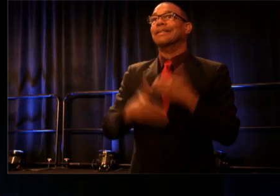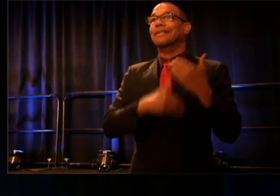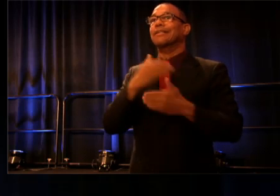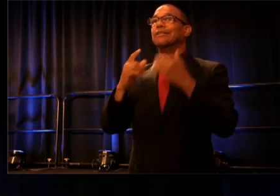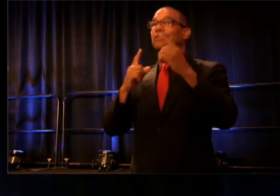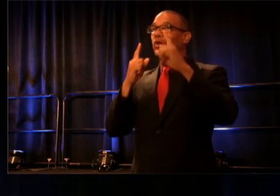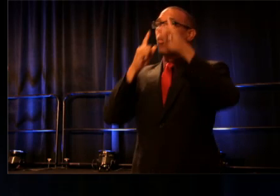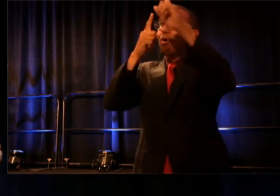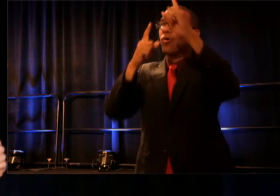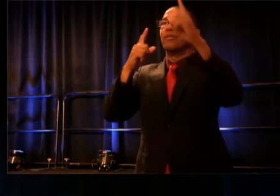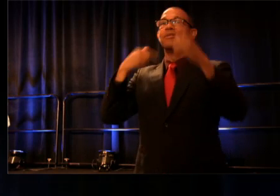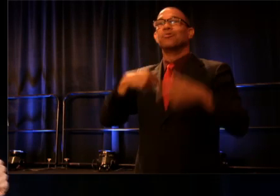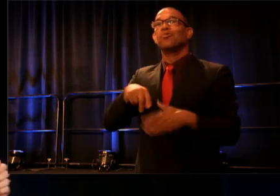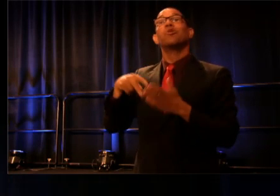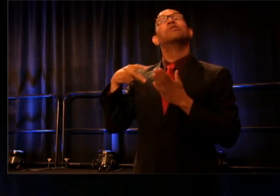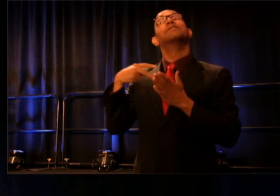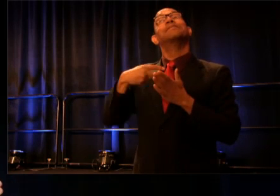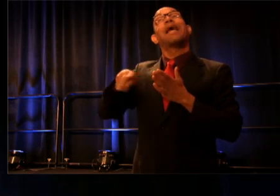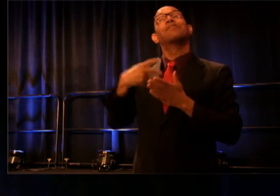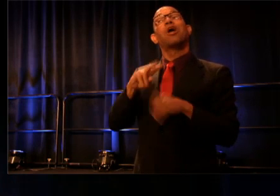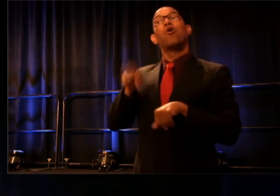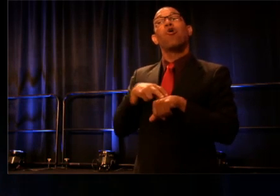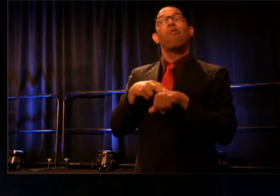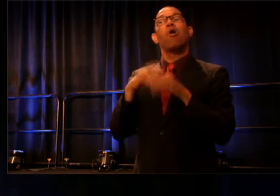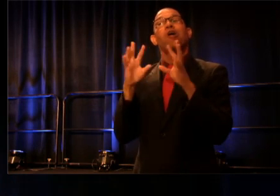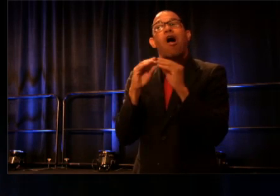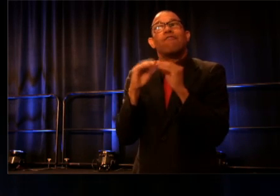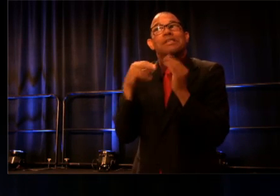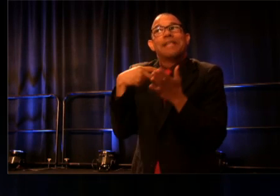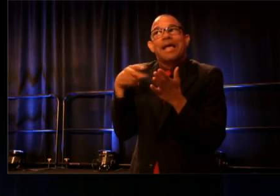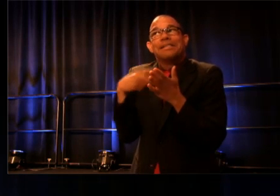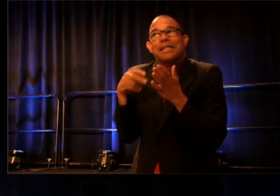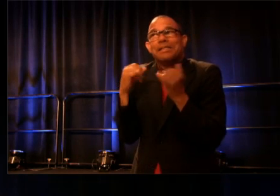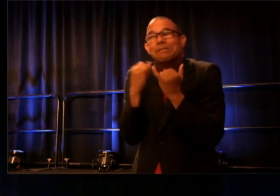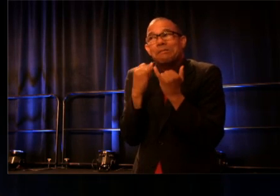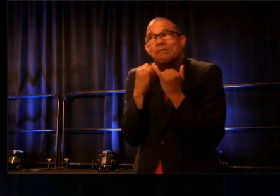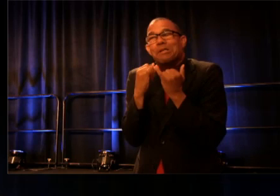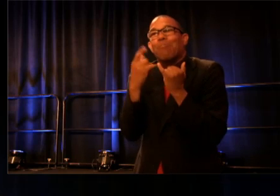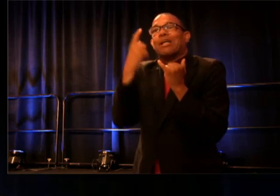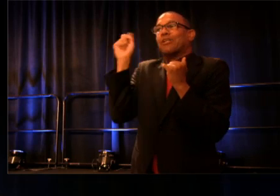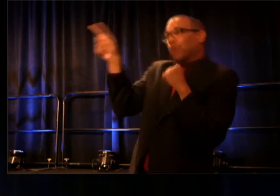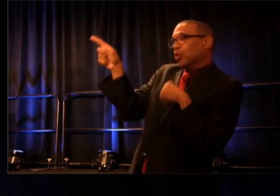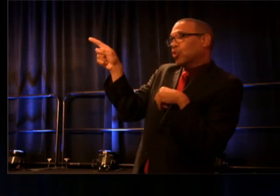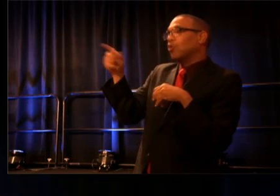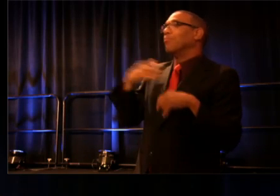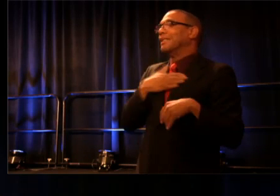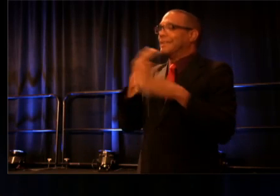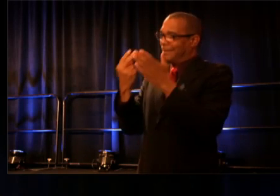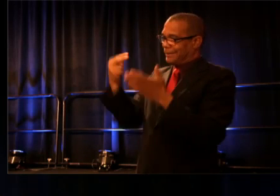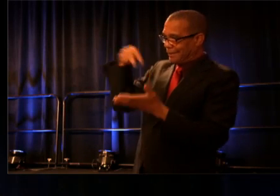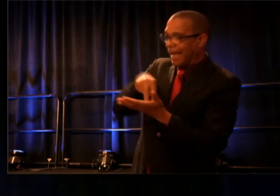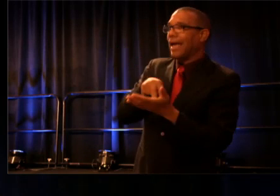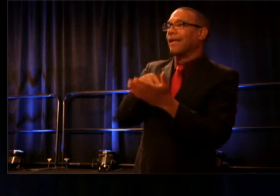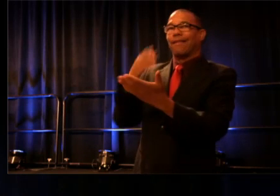and dancing our conference dances because of you, so, please stand so we can all thank Dafina together.